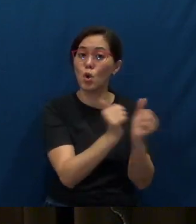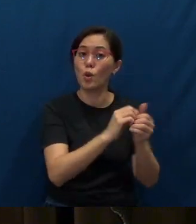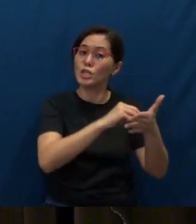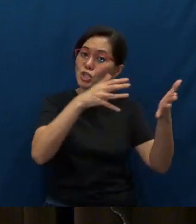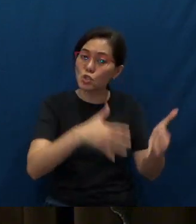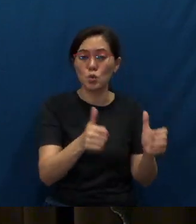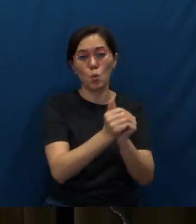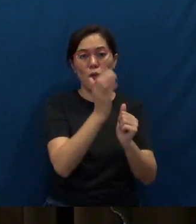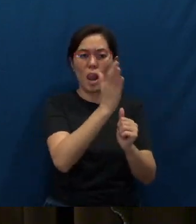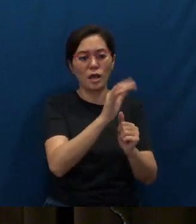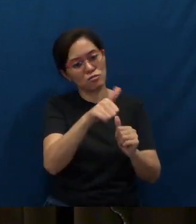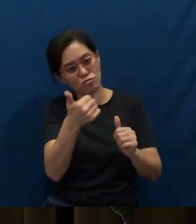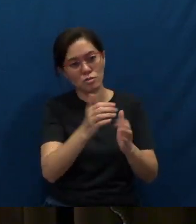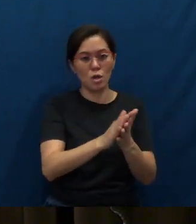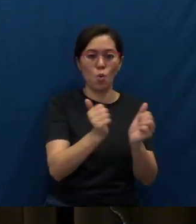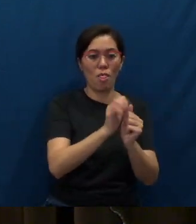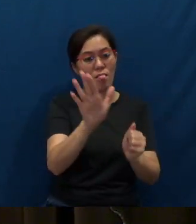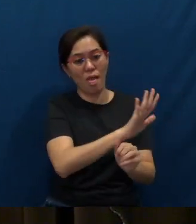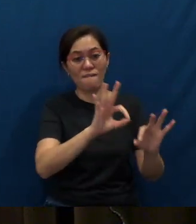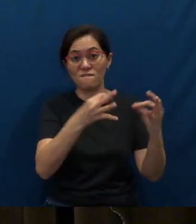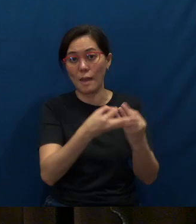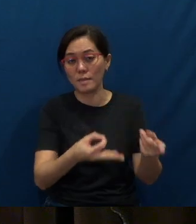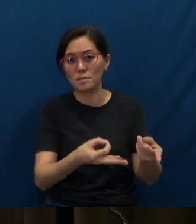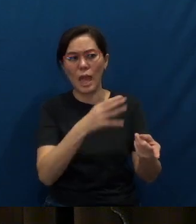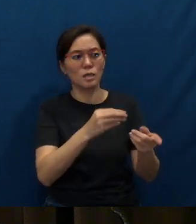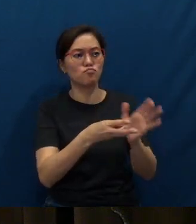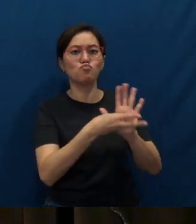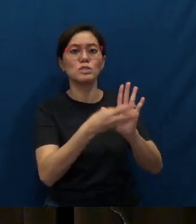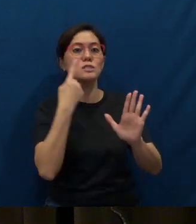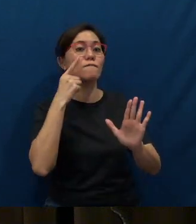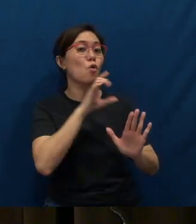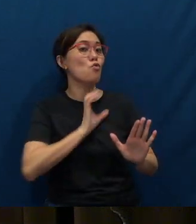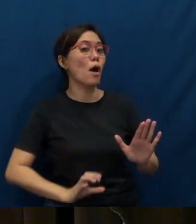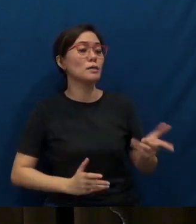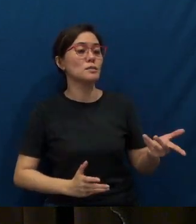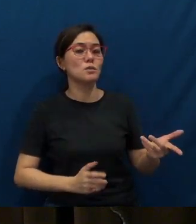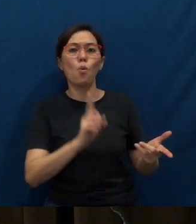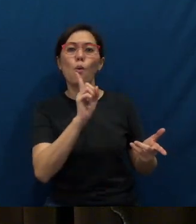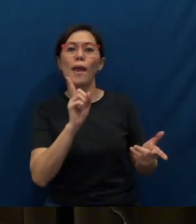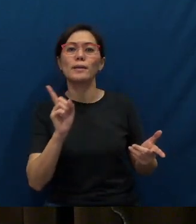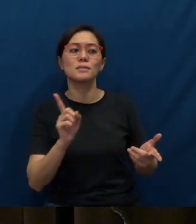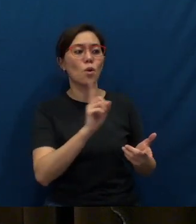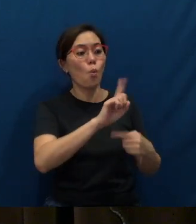with the lecturers, with their families, and witnessing for Christ, whenever he can.